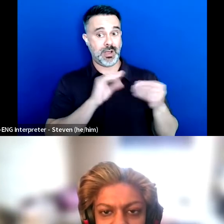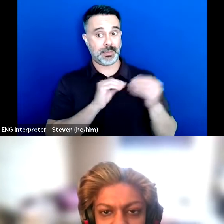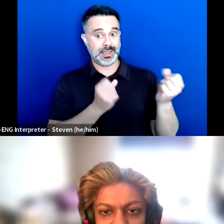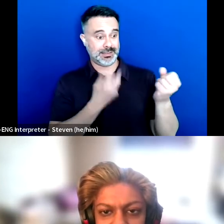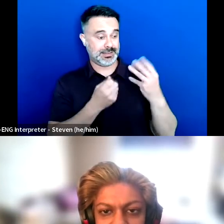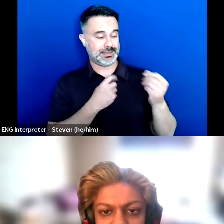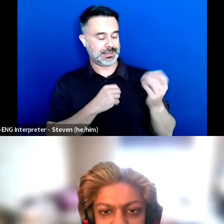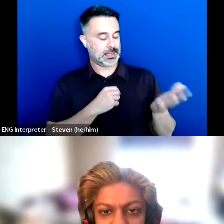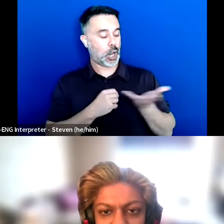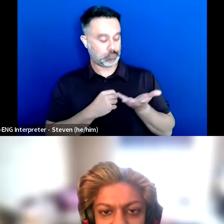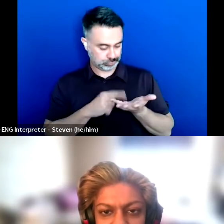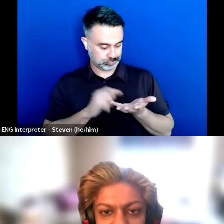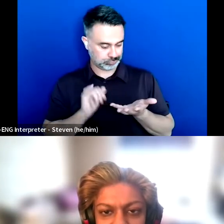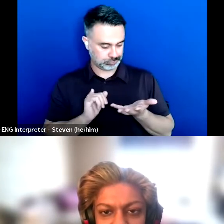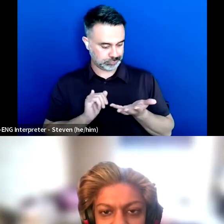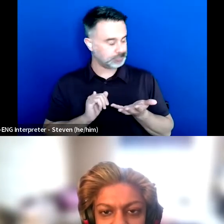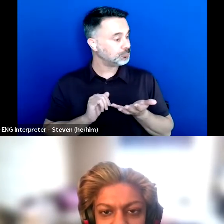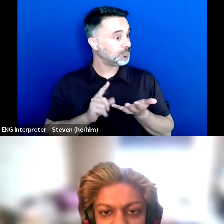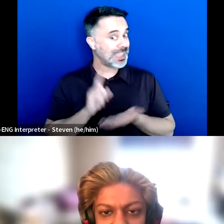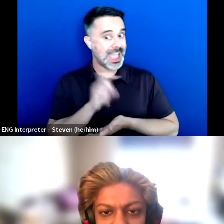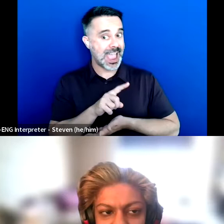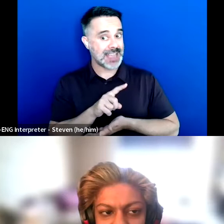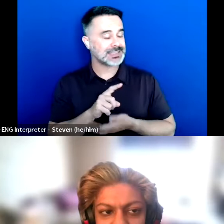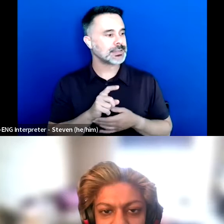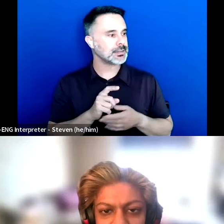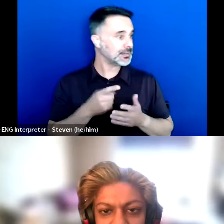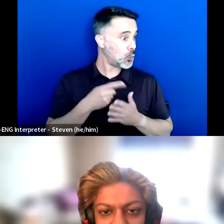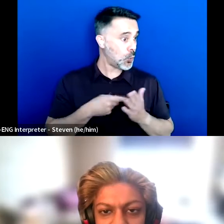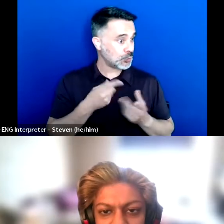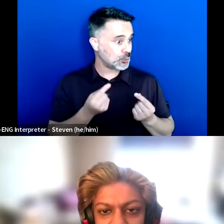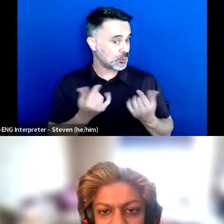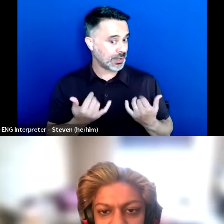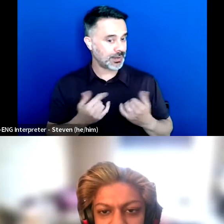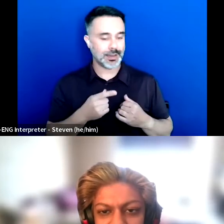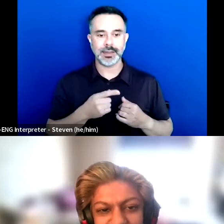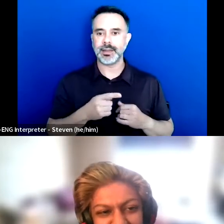like what are you actually doing now? Is it just 'you inspire me,' end of thought.